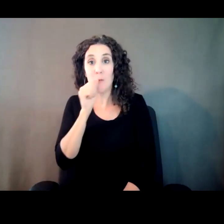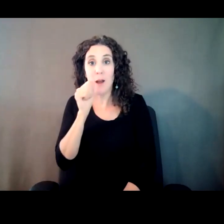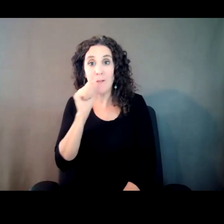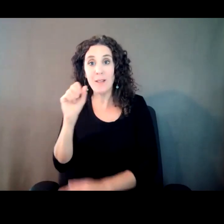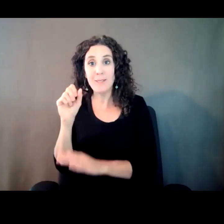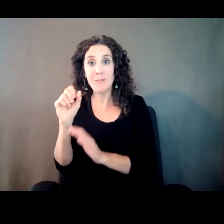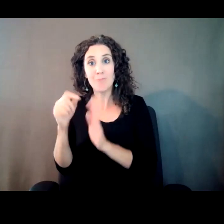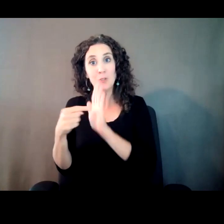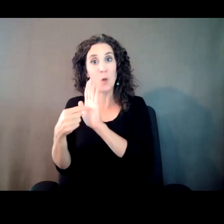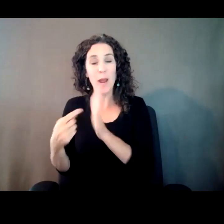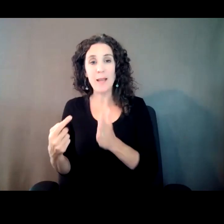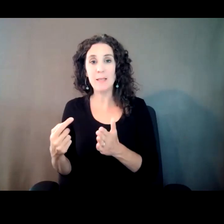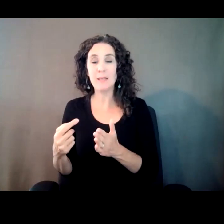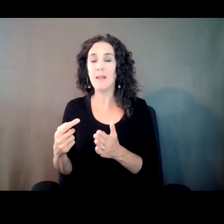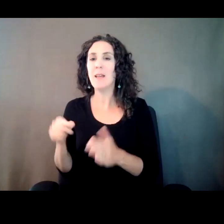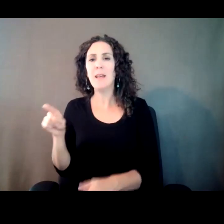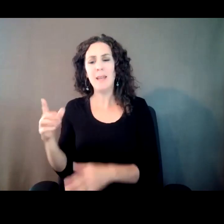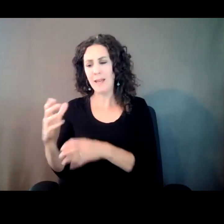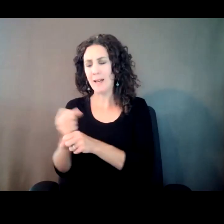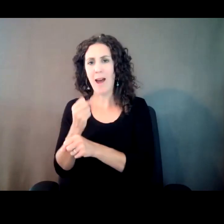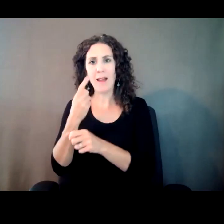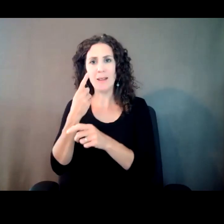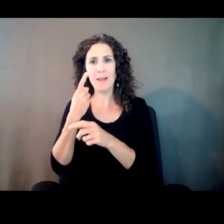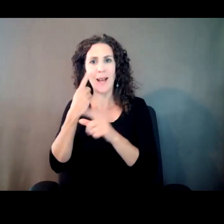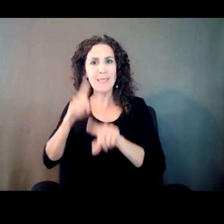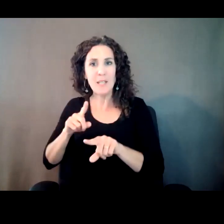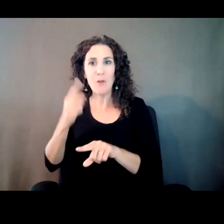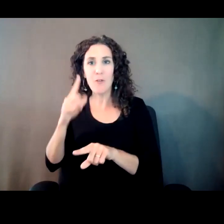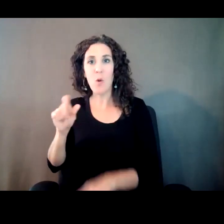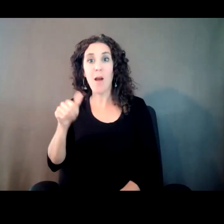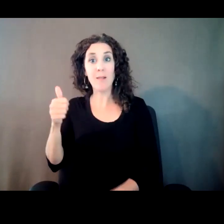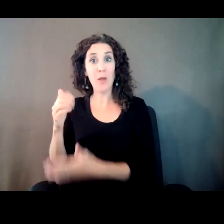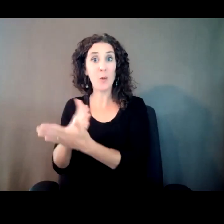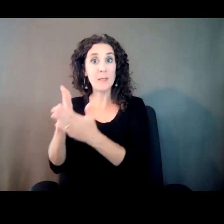He had just gotten a deal for a similar singer-songwriter about six months earlier, a million dollar